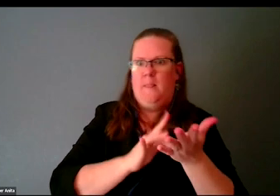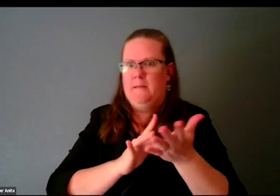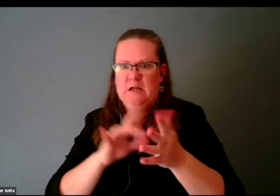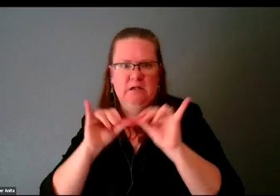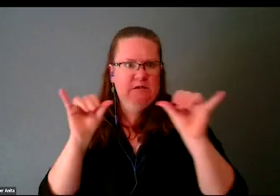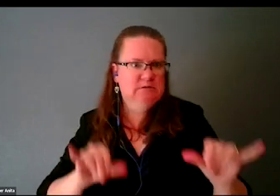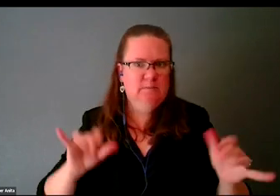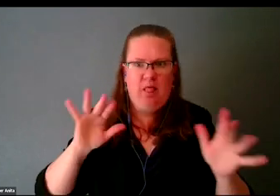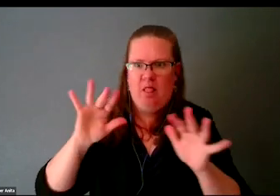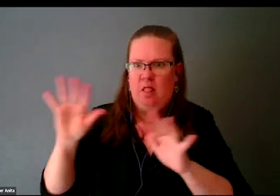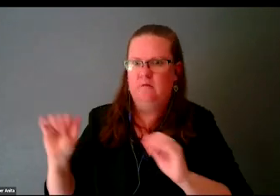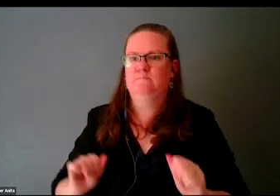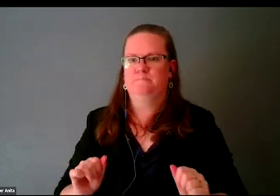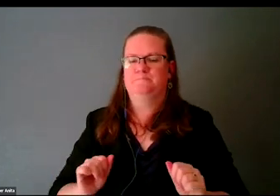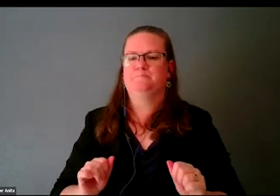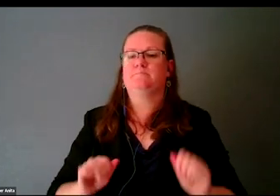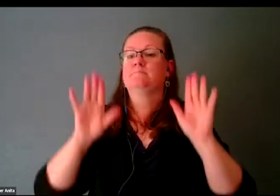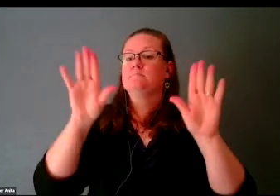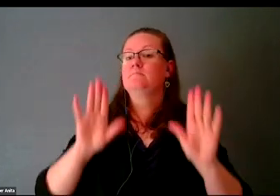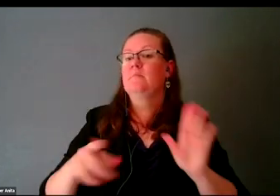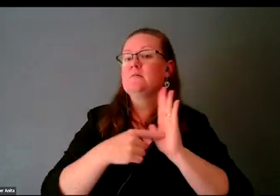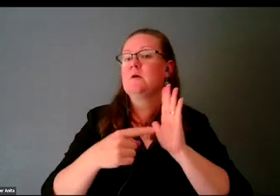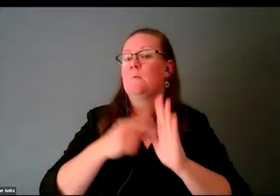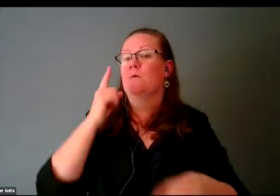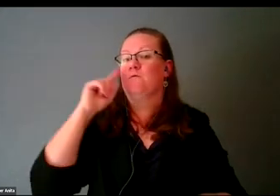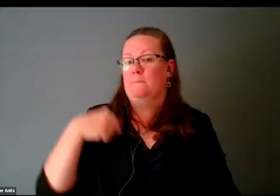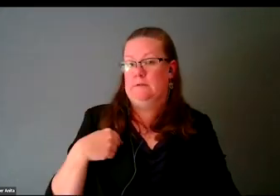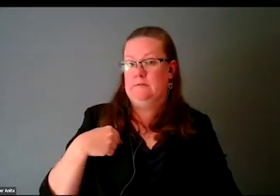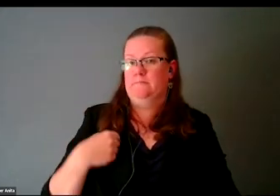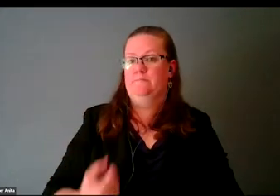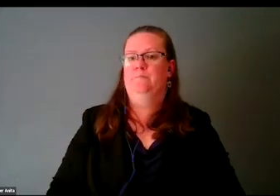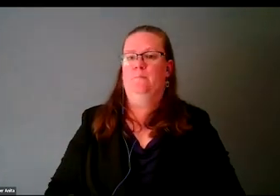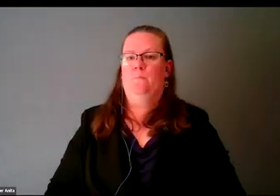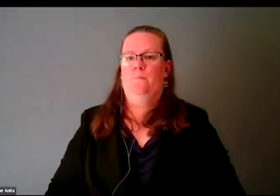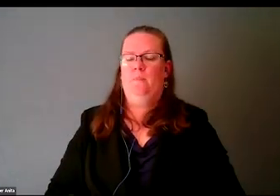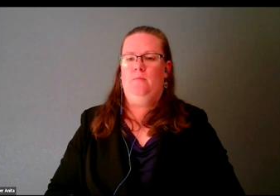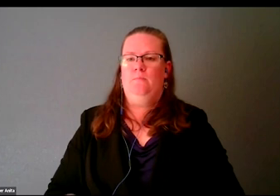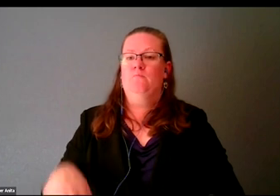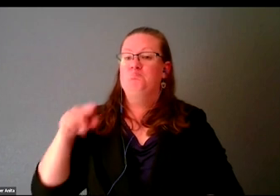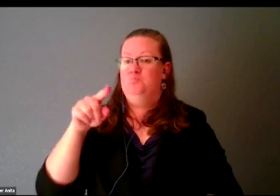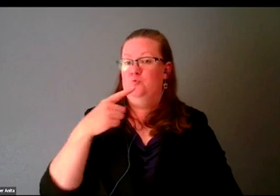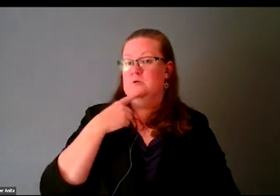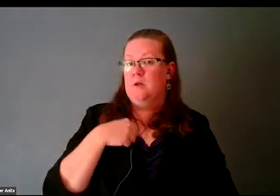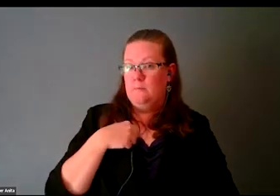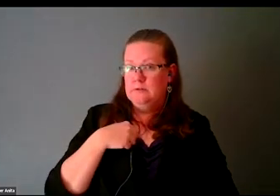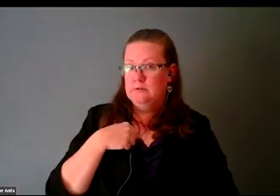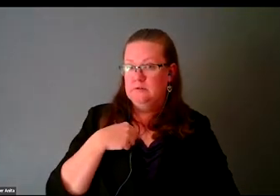A great example for me is you could say to me, I can go to school and try to learn,